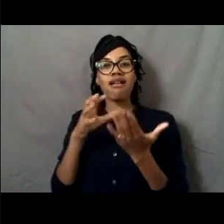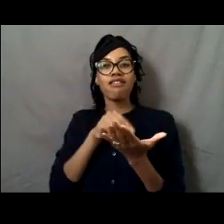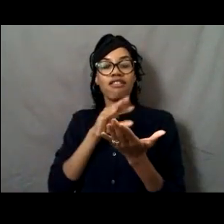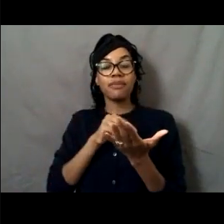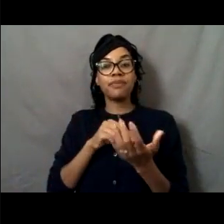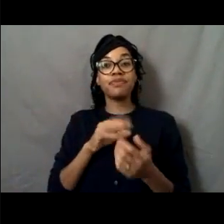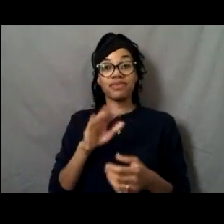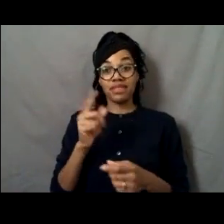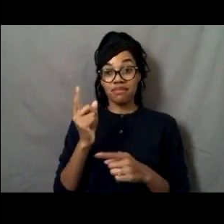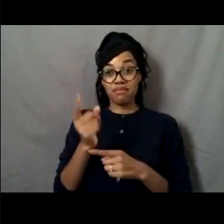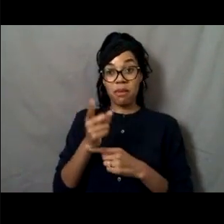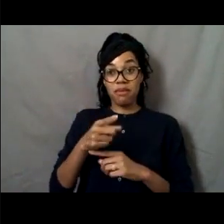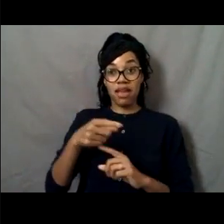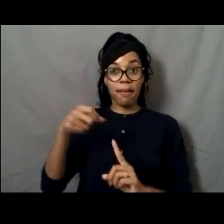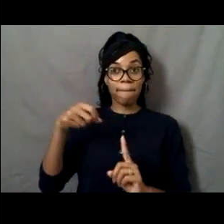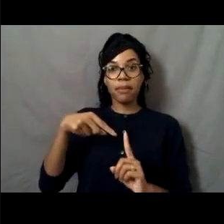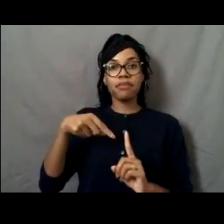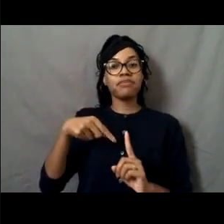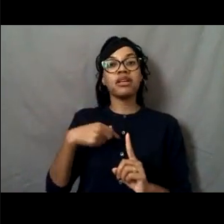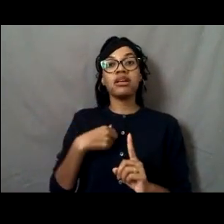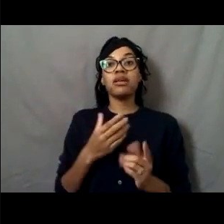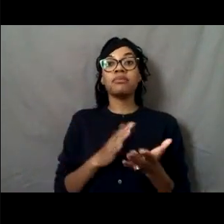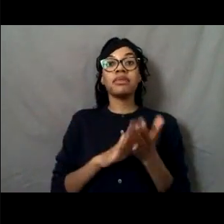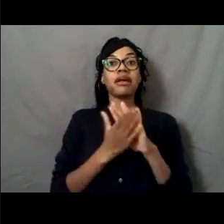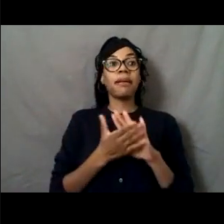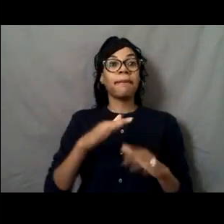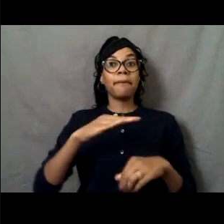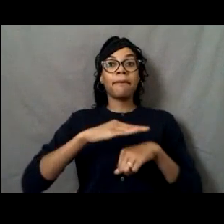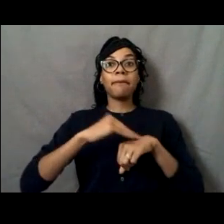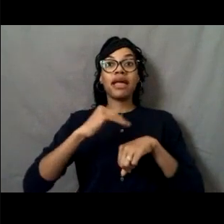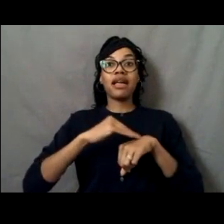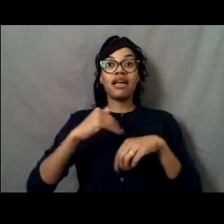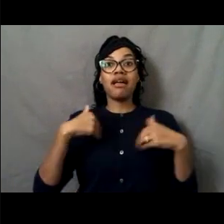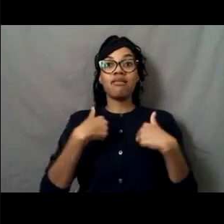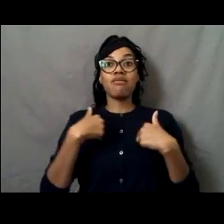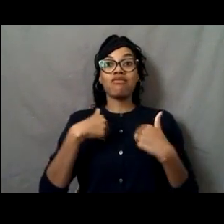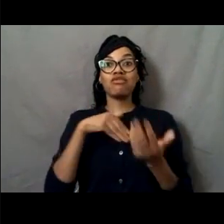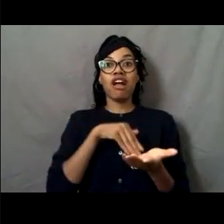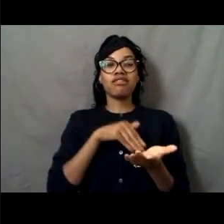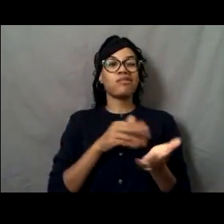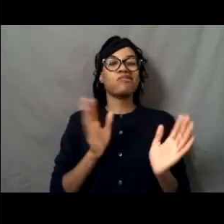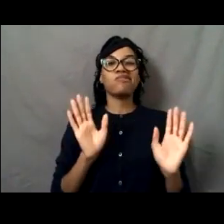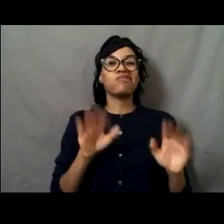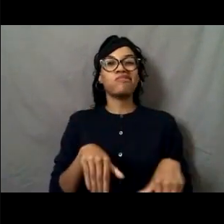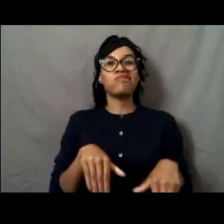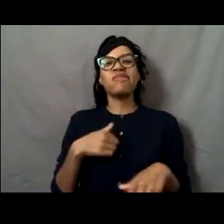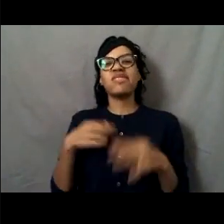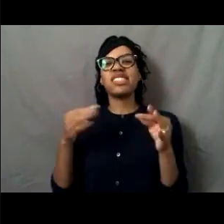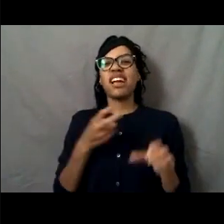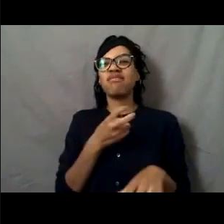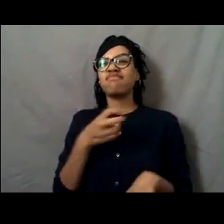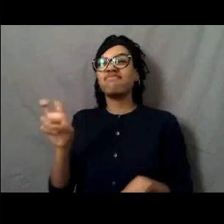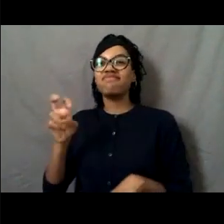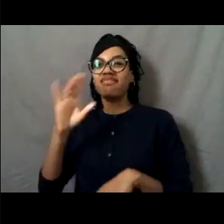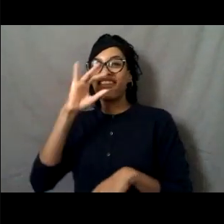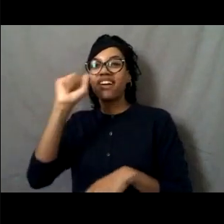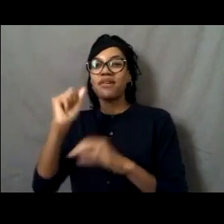to wanting to study the weather. And that's actually what I ended up doing. In high school I decided